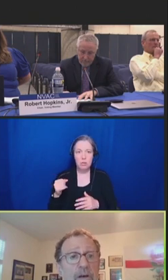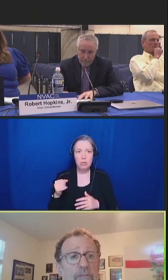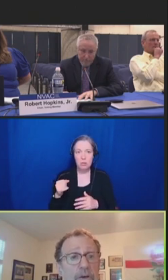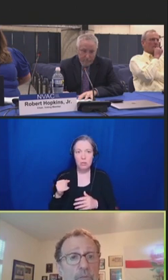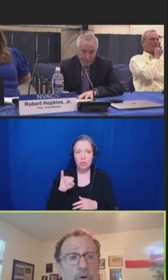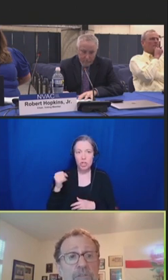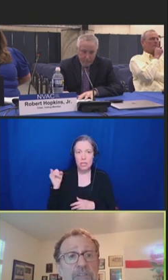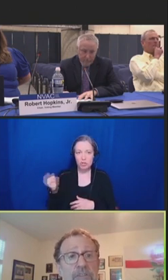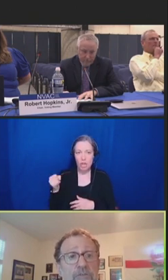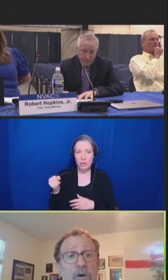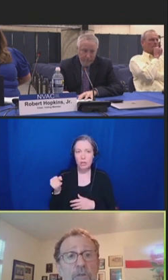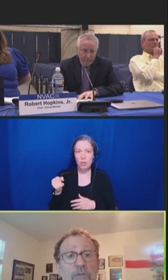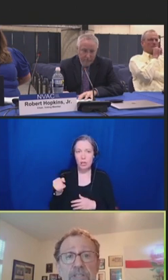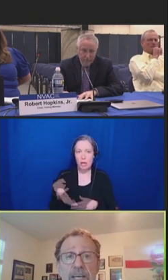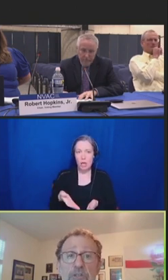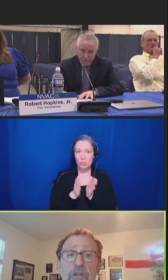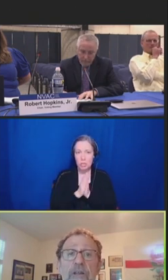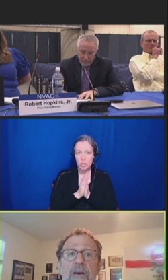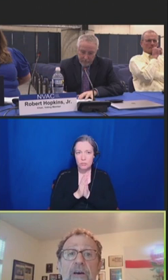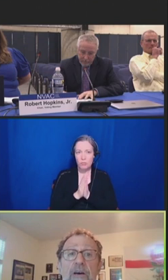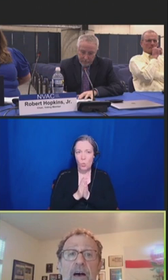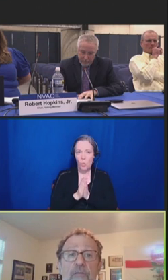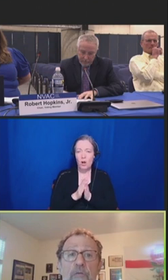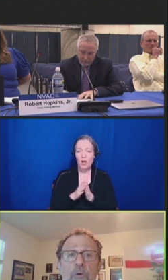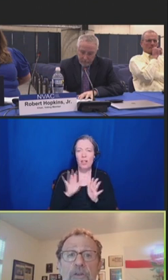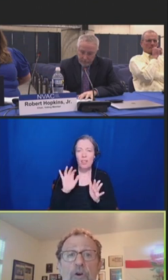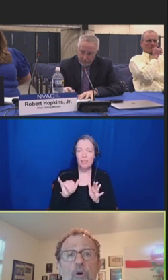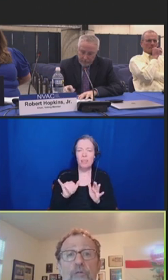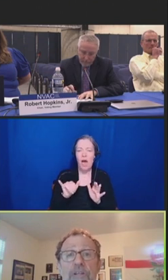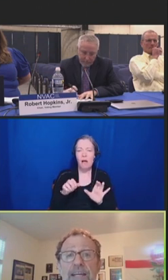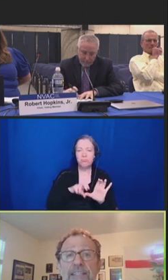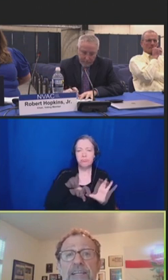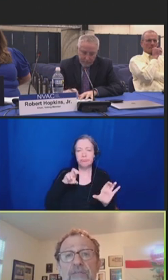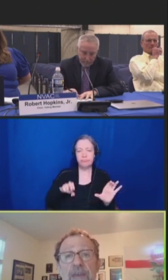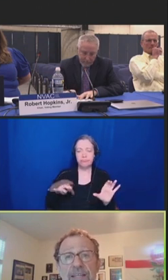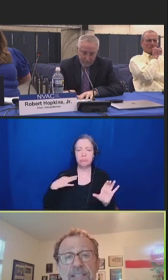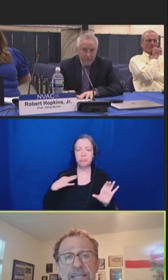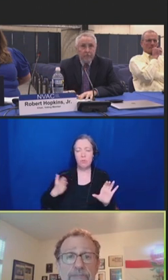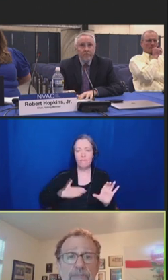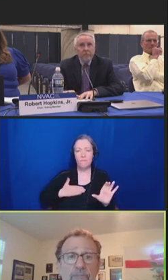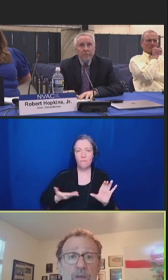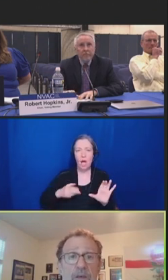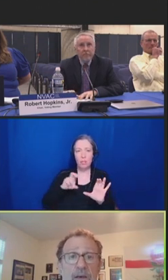of the emergency use authorization for their COVID-19 vaccine.